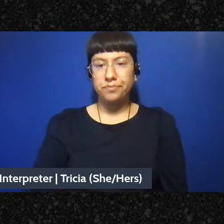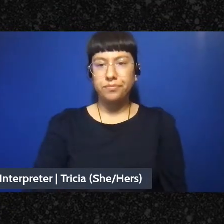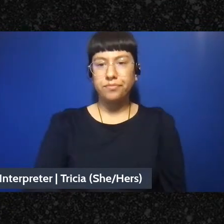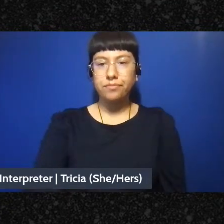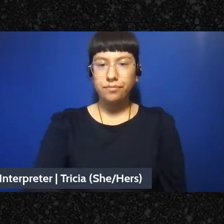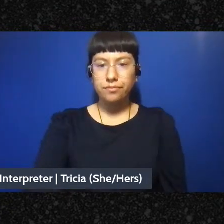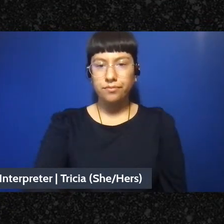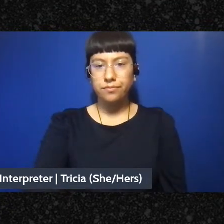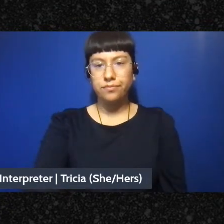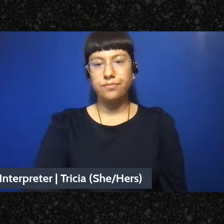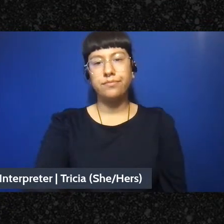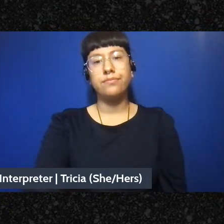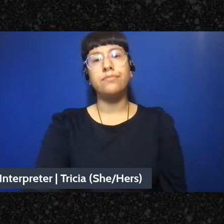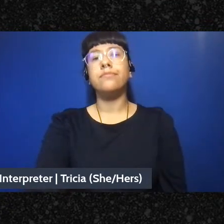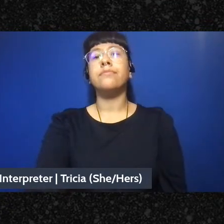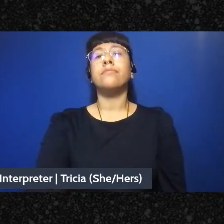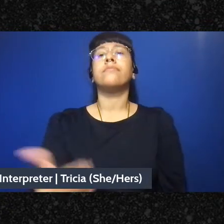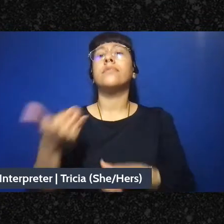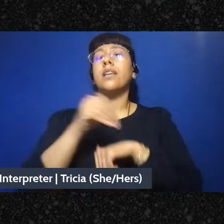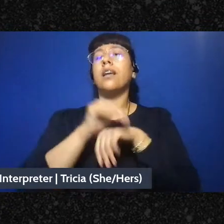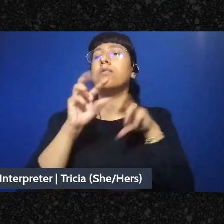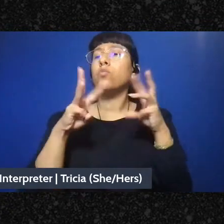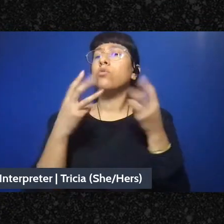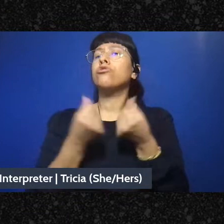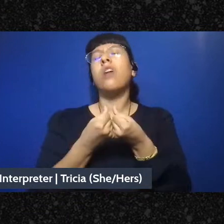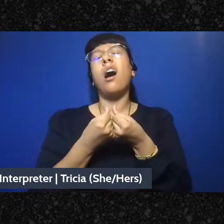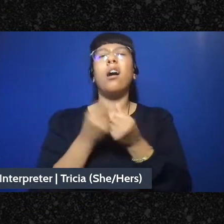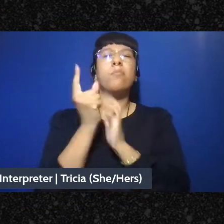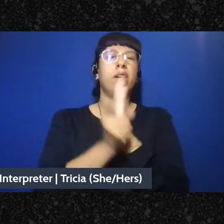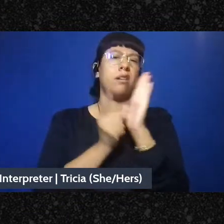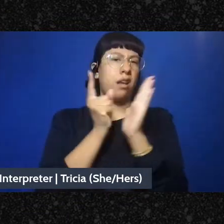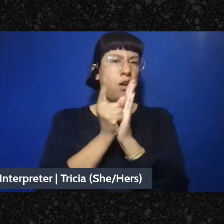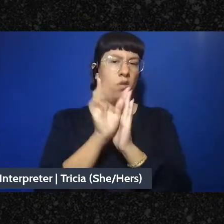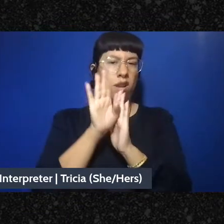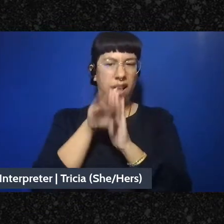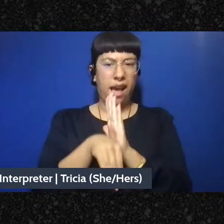We are planning for tonight's workshop to take place for one and a half hours ending around 8:30